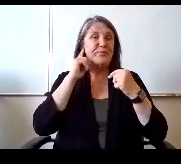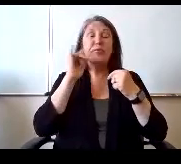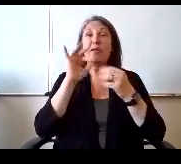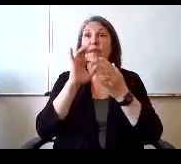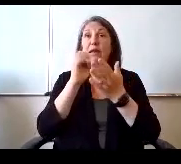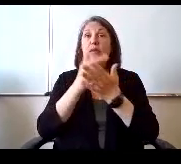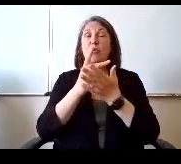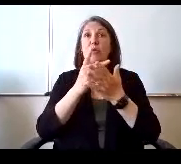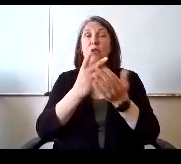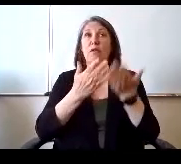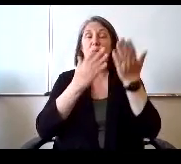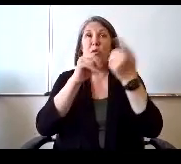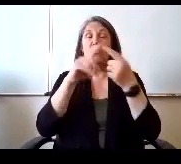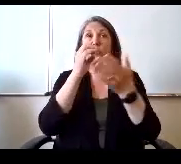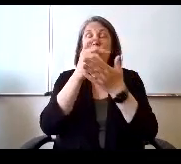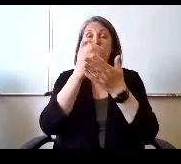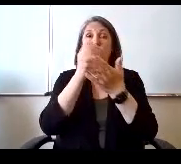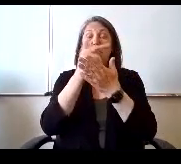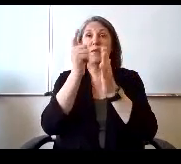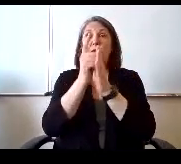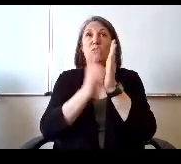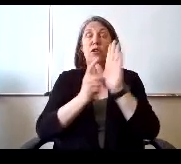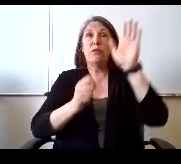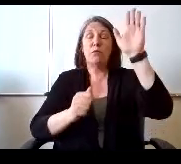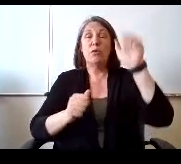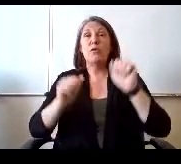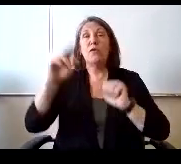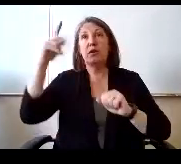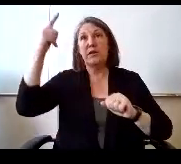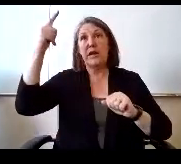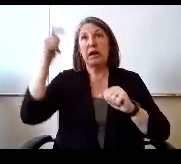motion to approve the agenda please? So moved 2nd. World Cup please.